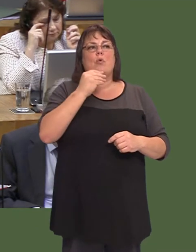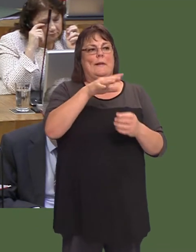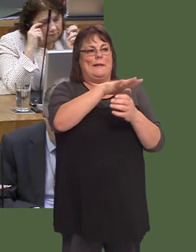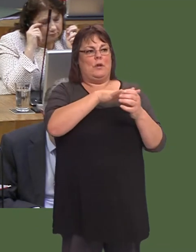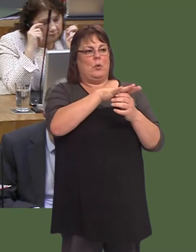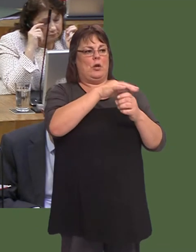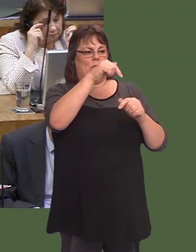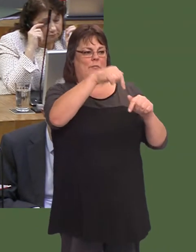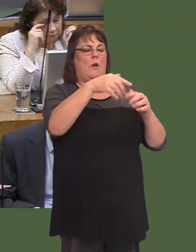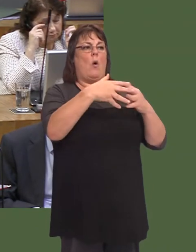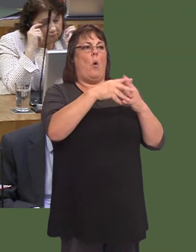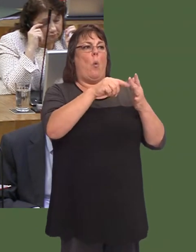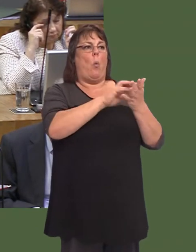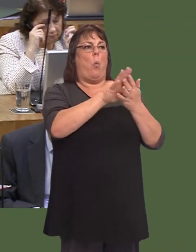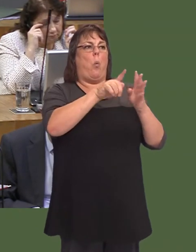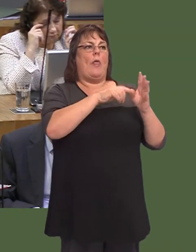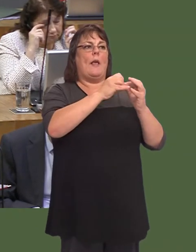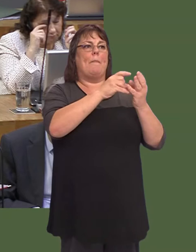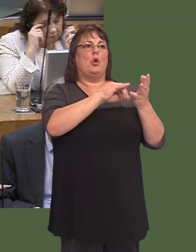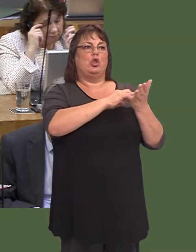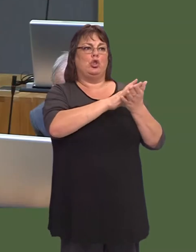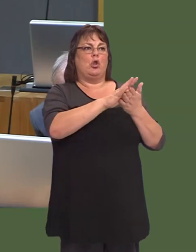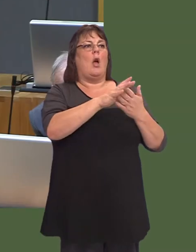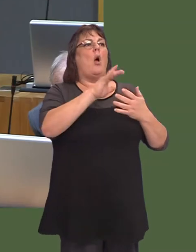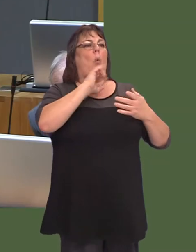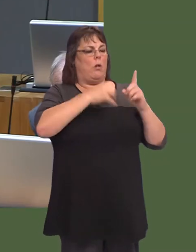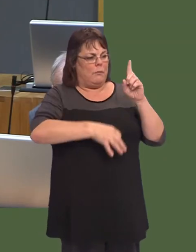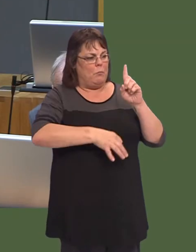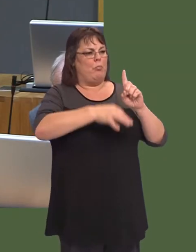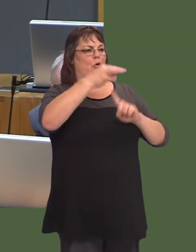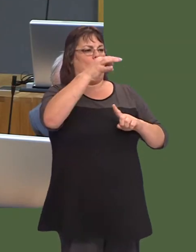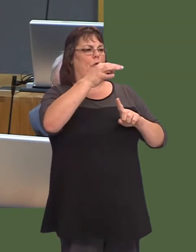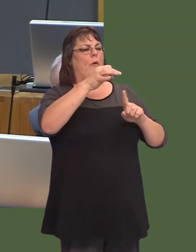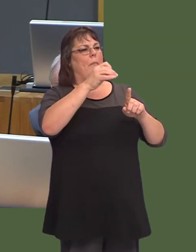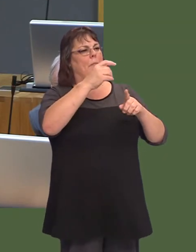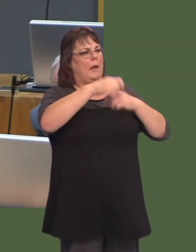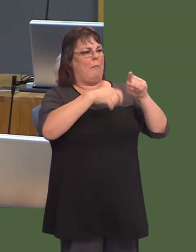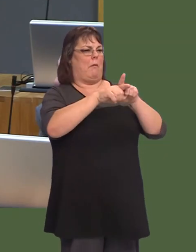y system gofal yn dod yn Ùl i beth oedd yno oír blaen, sef 12 awr y dydd.